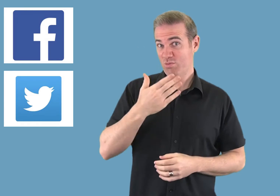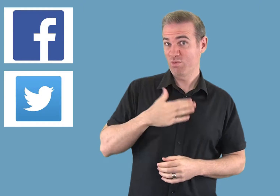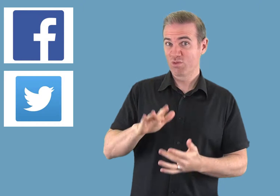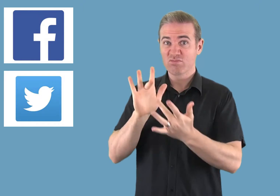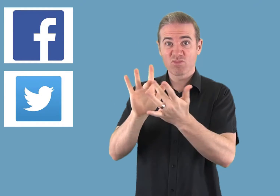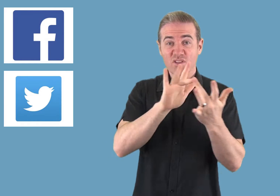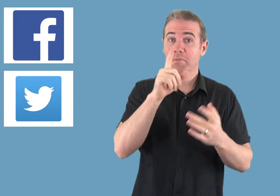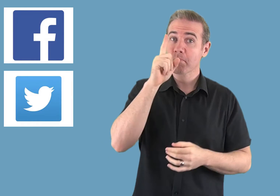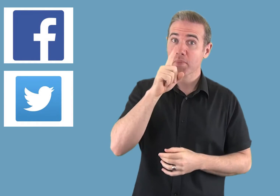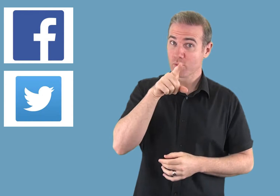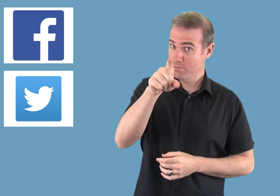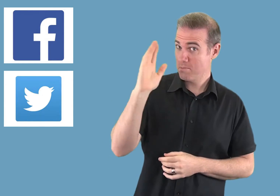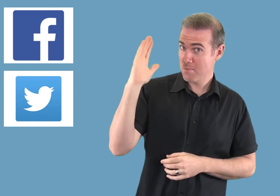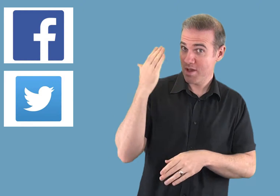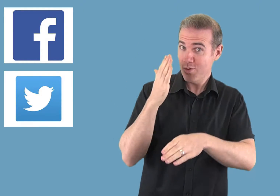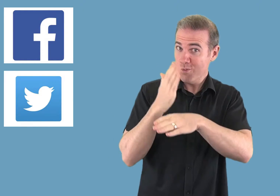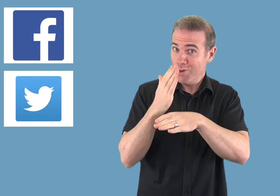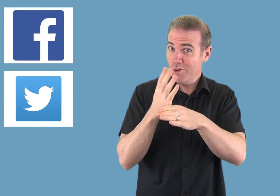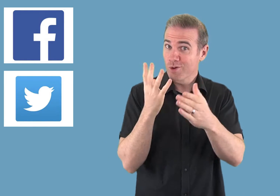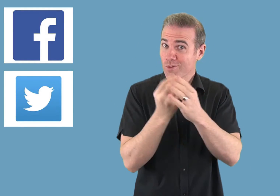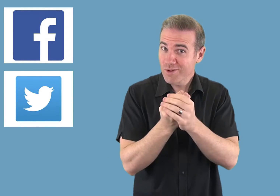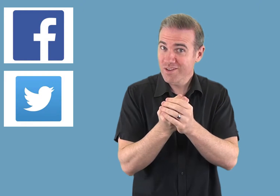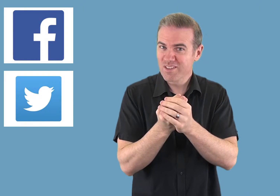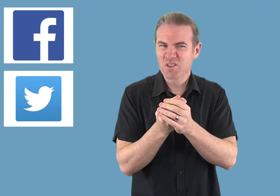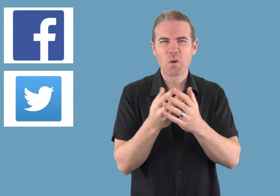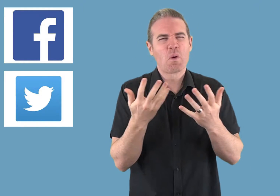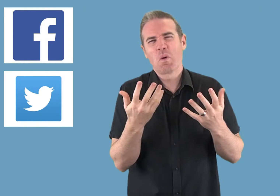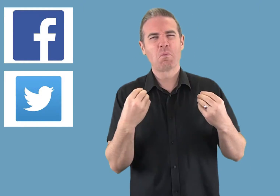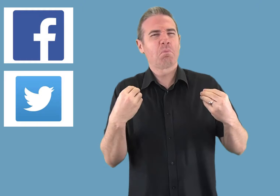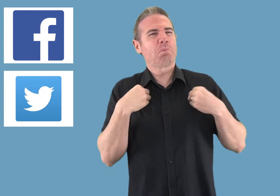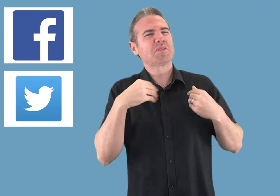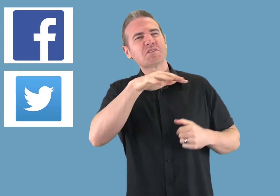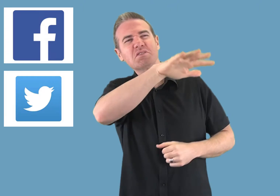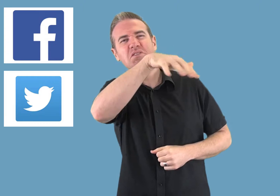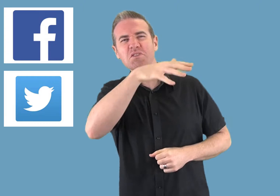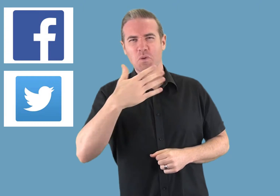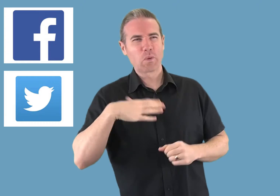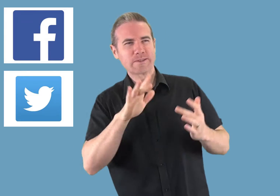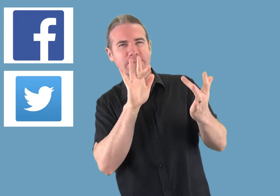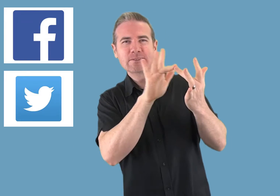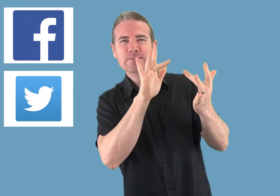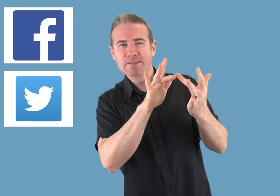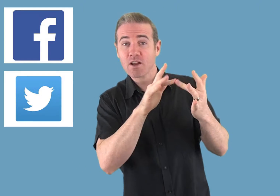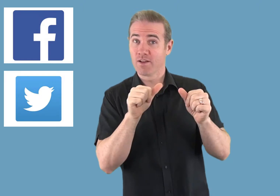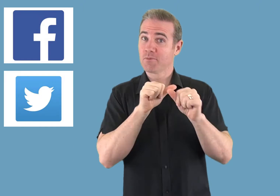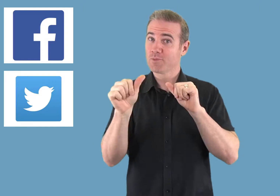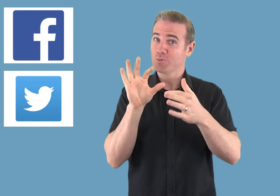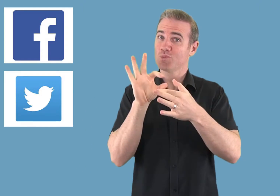* Use LinkedIn if you want to connect with people you have